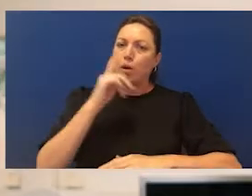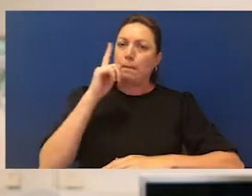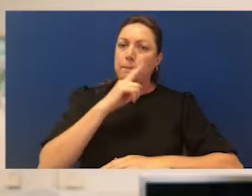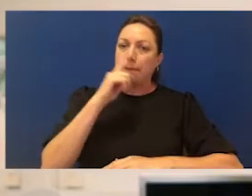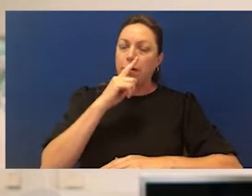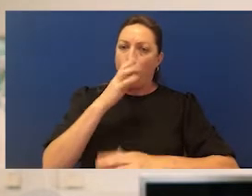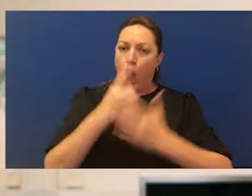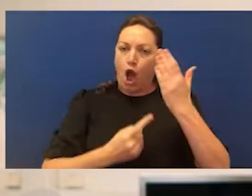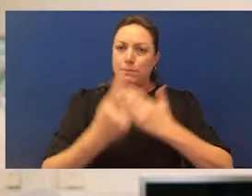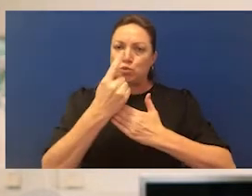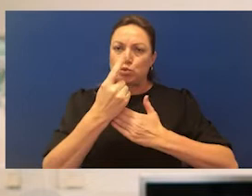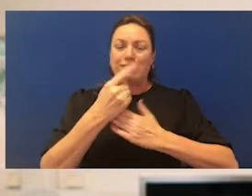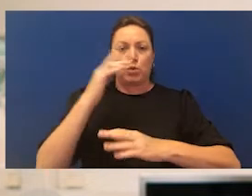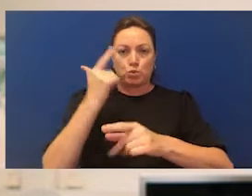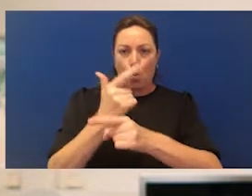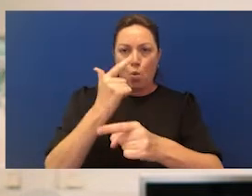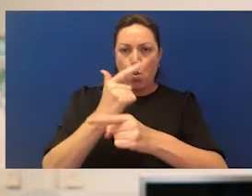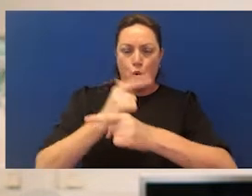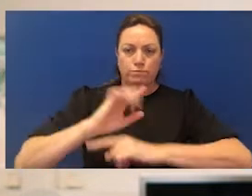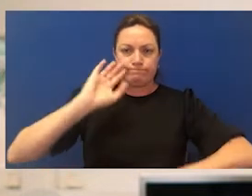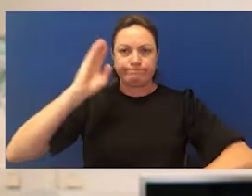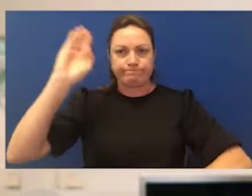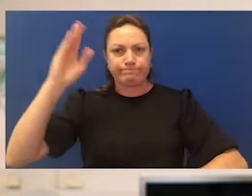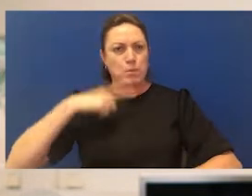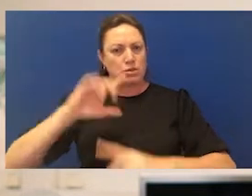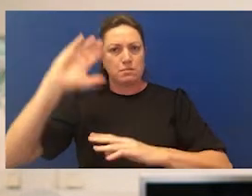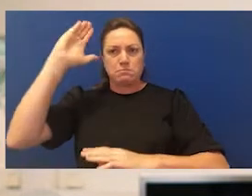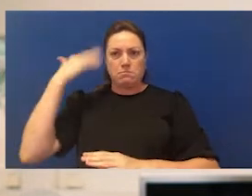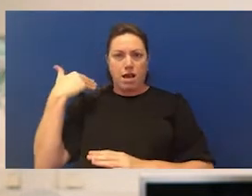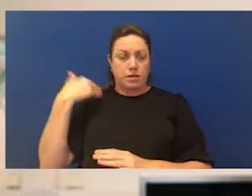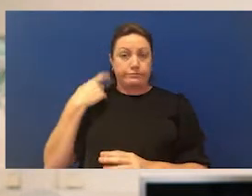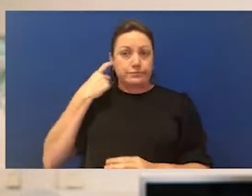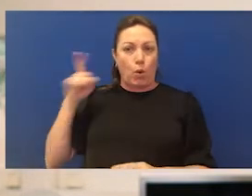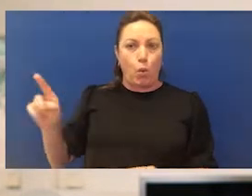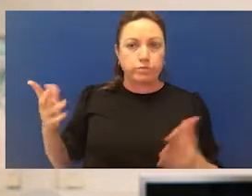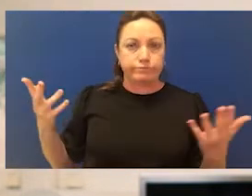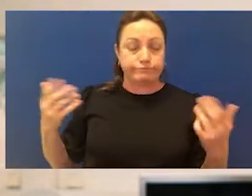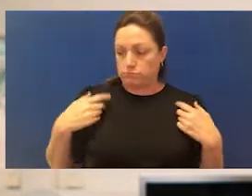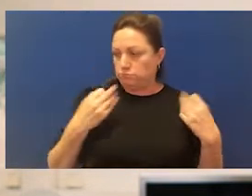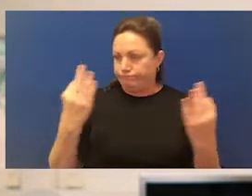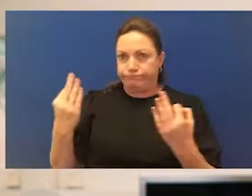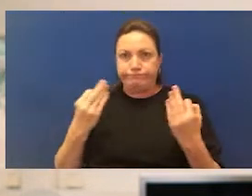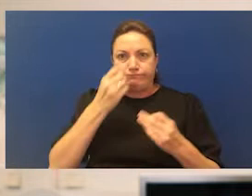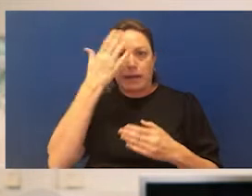often their voices have been absent from conversations and so often the huge amount of knowledge